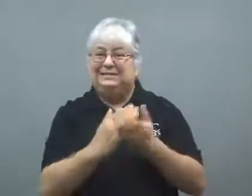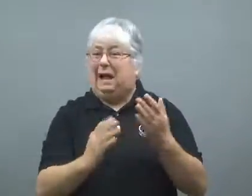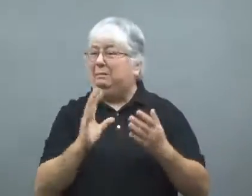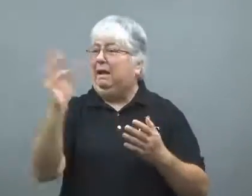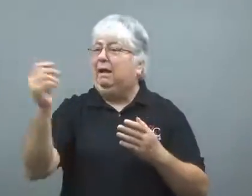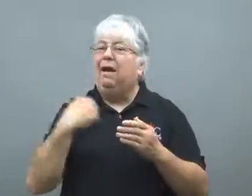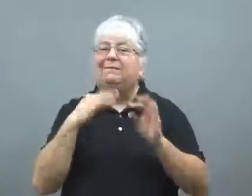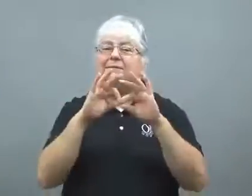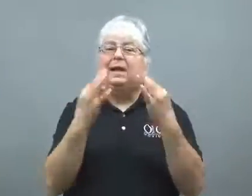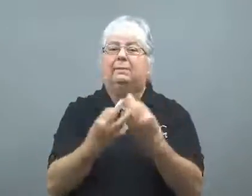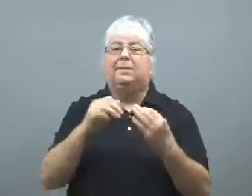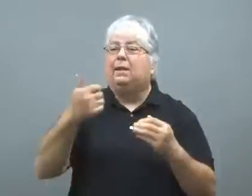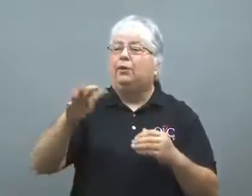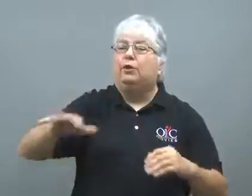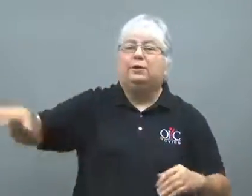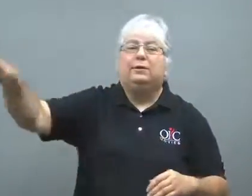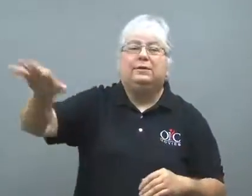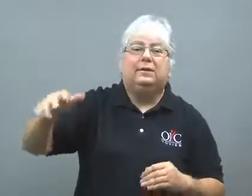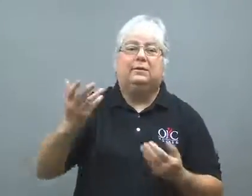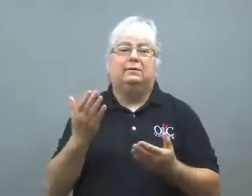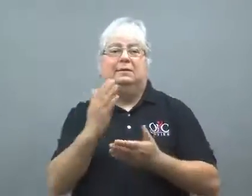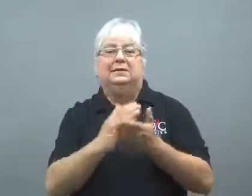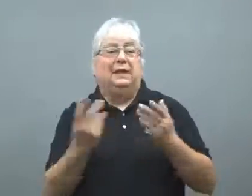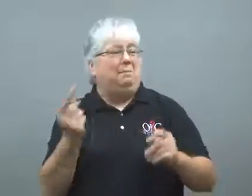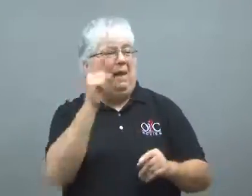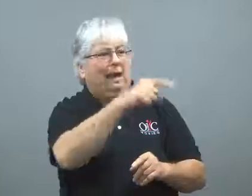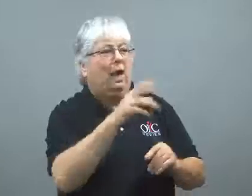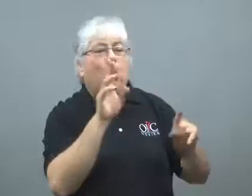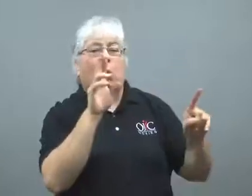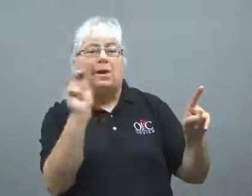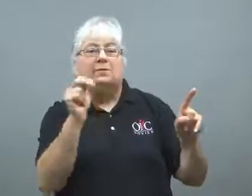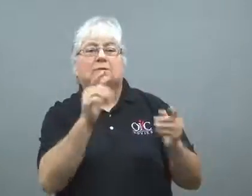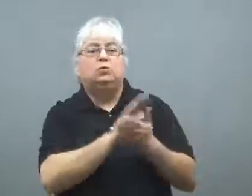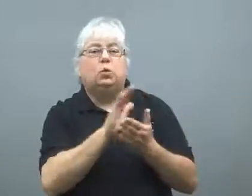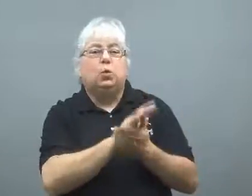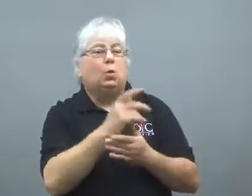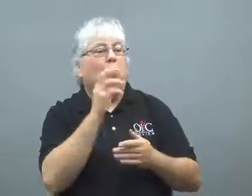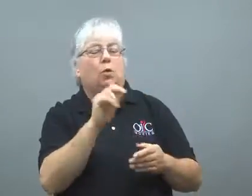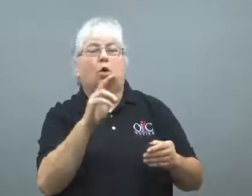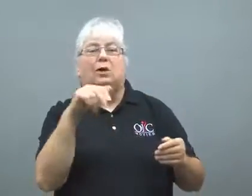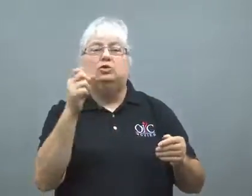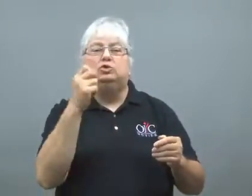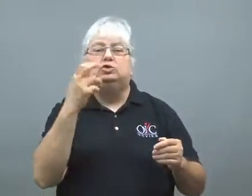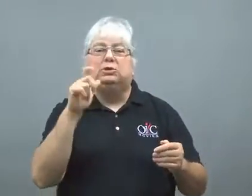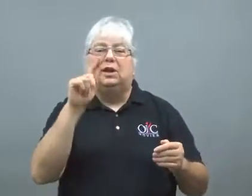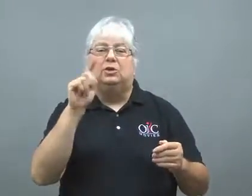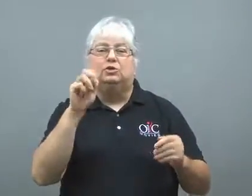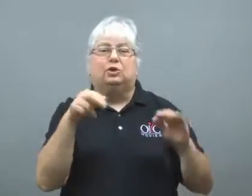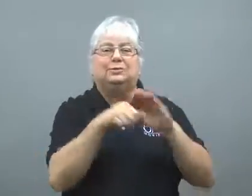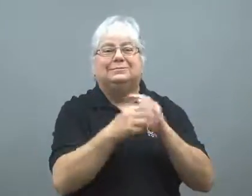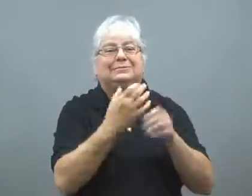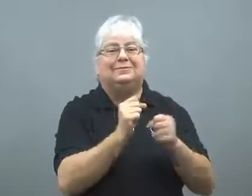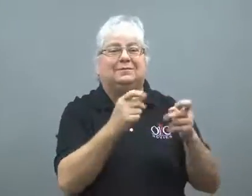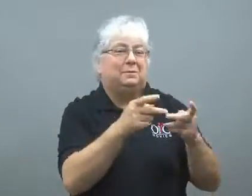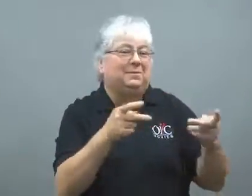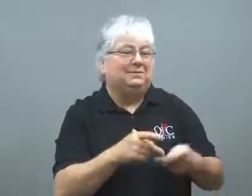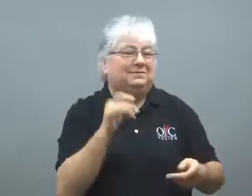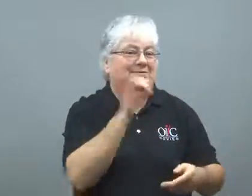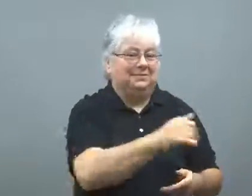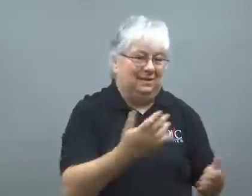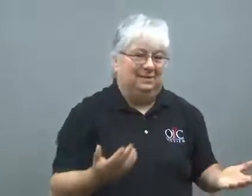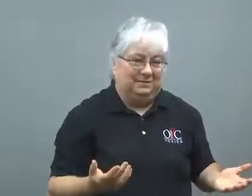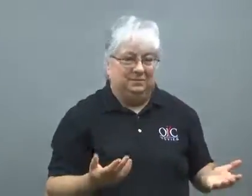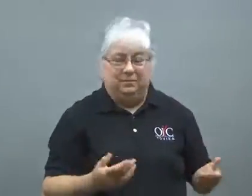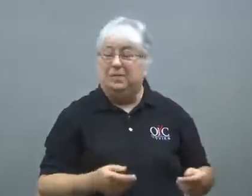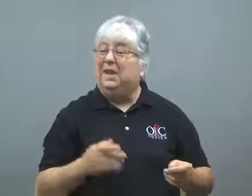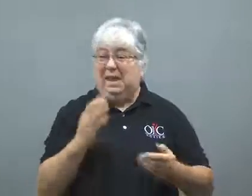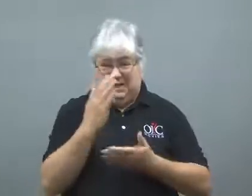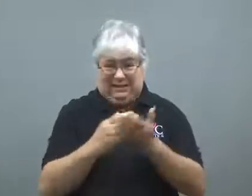Some have gone to stay with family in other areas.